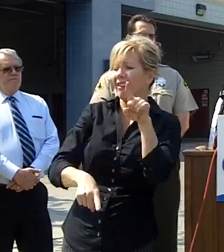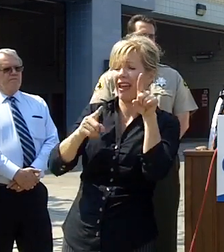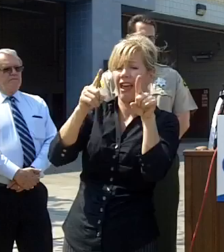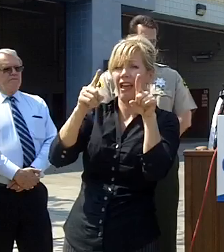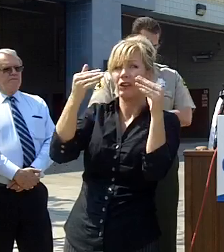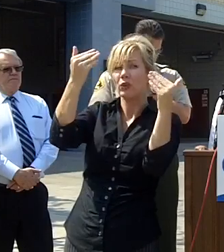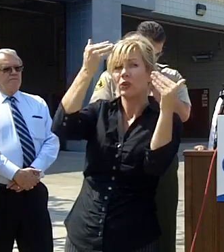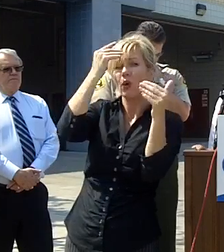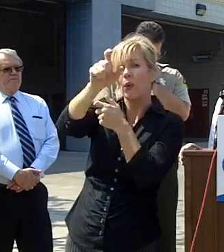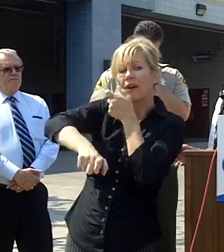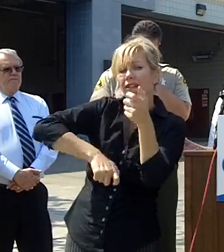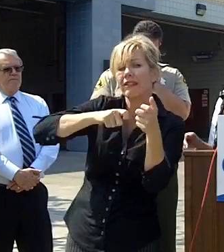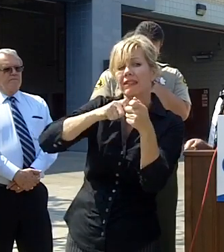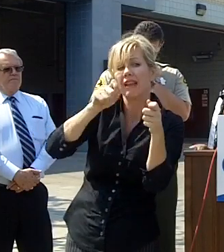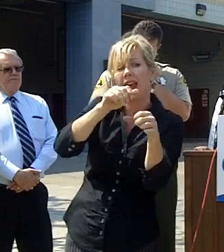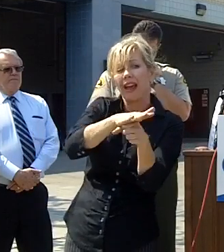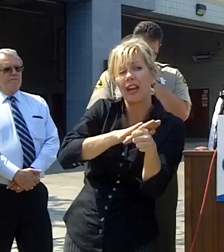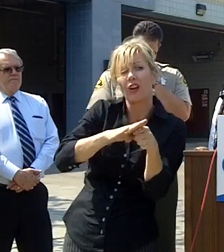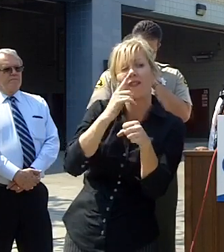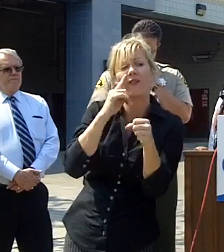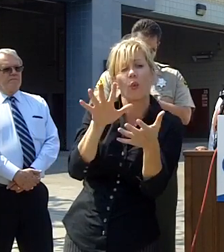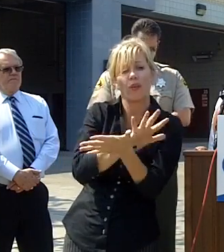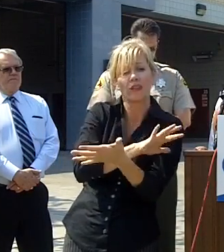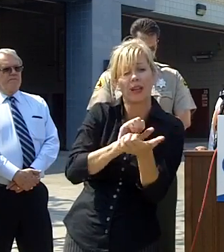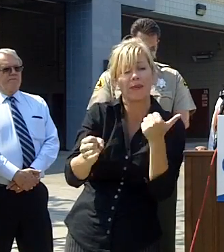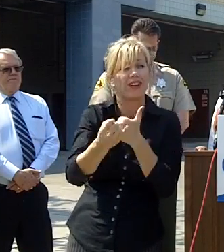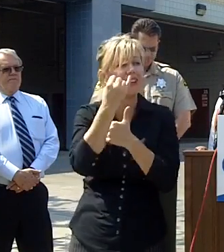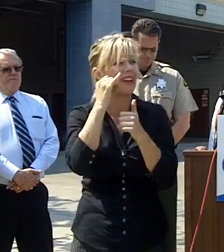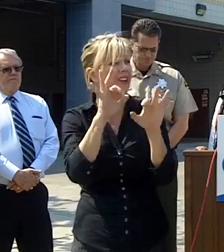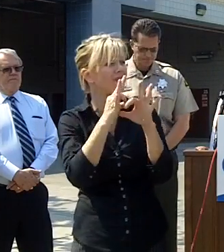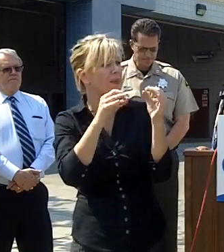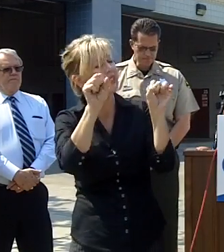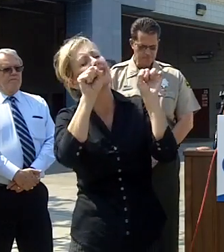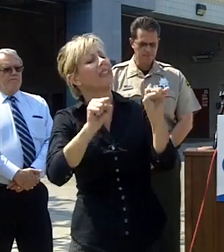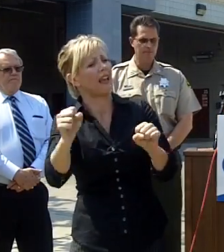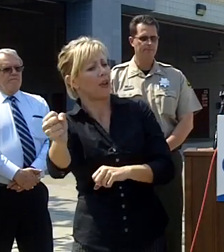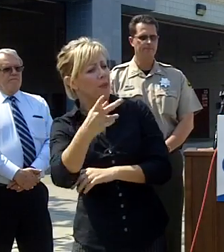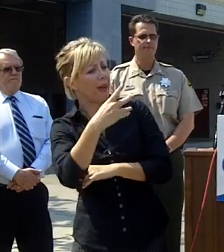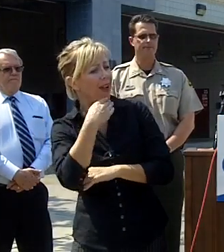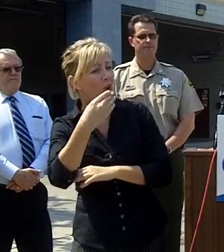damage and whether or not families will be able to move back into their homes especially in the